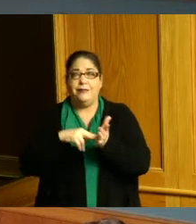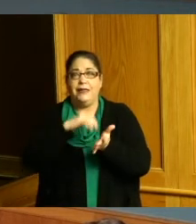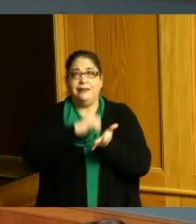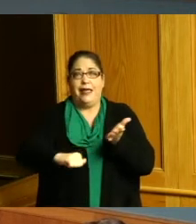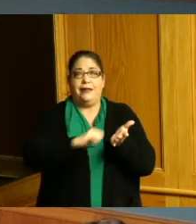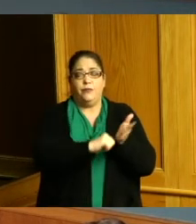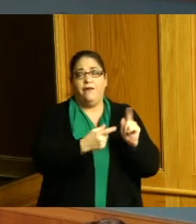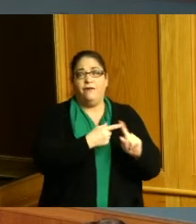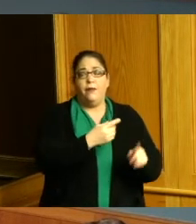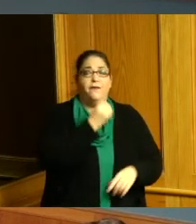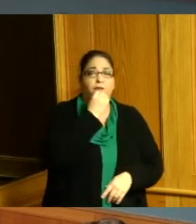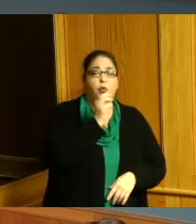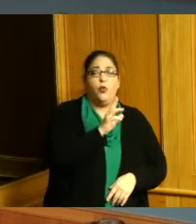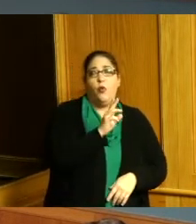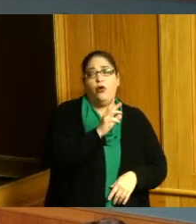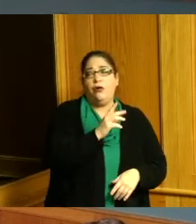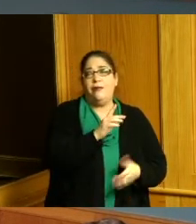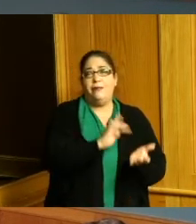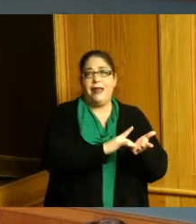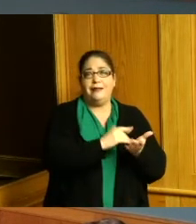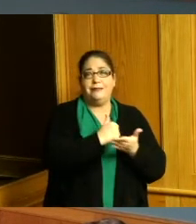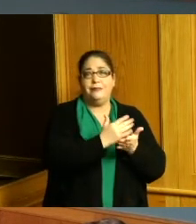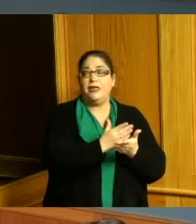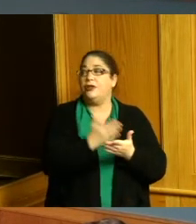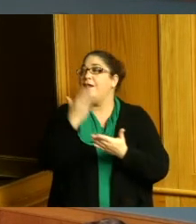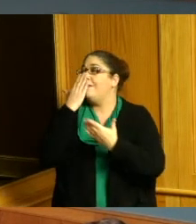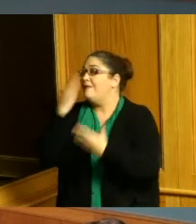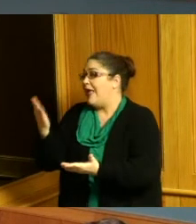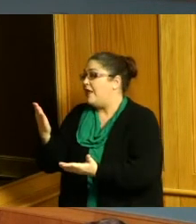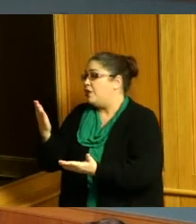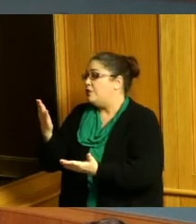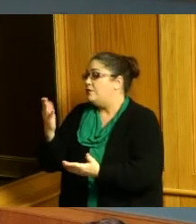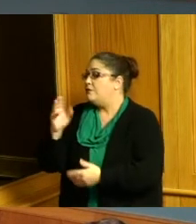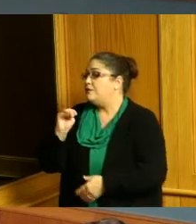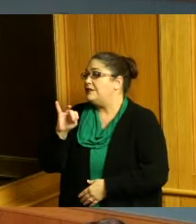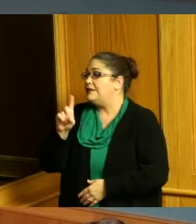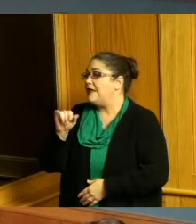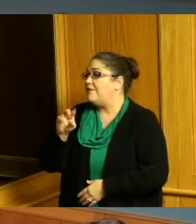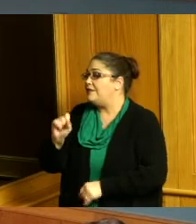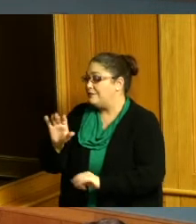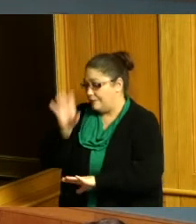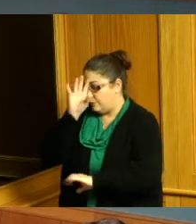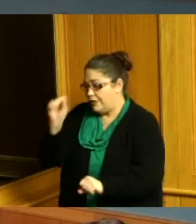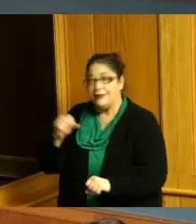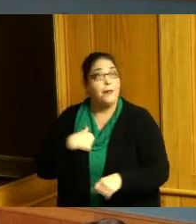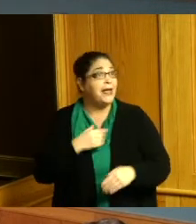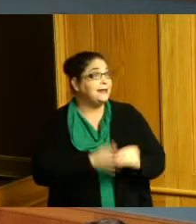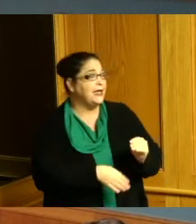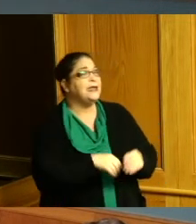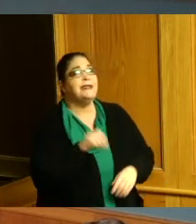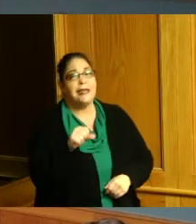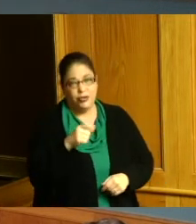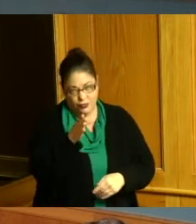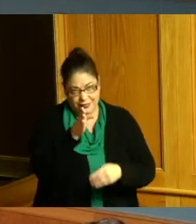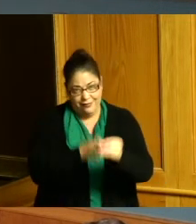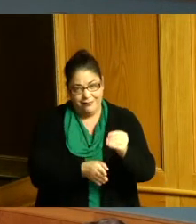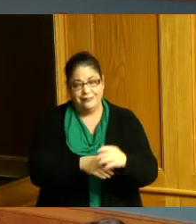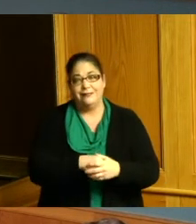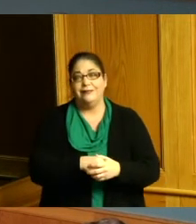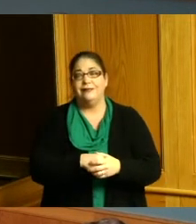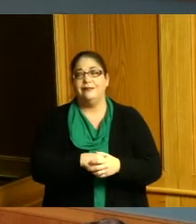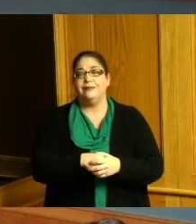or my food budget thank you Miss Davis am I done yeah thank you I don't hear the ding